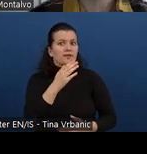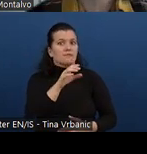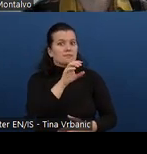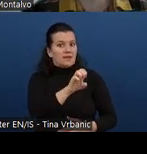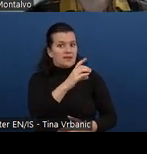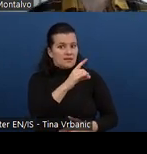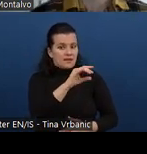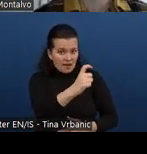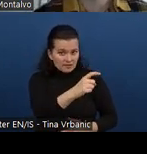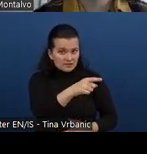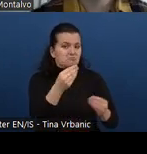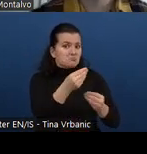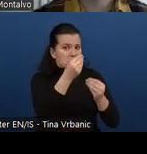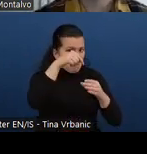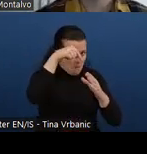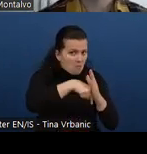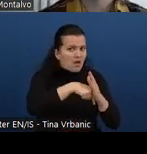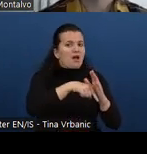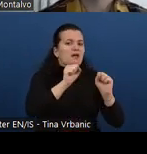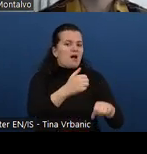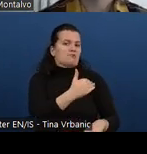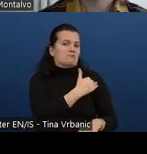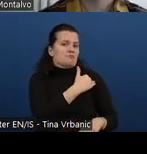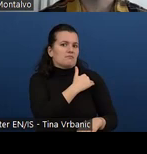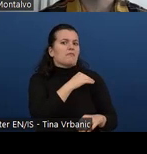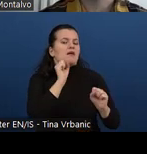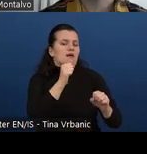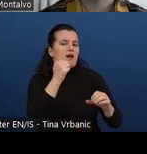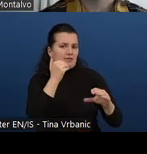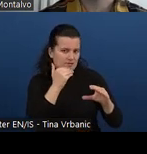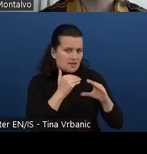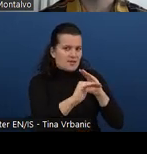I'll be giving you an e mail shortly on the next slide.